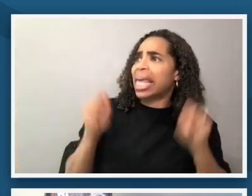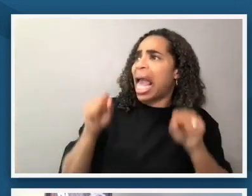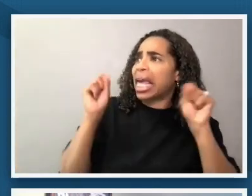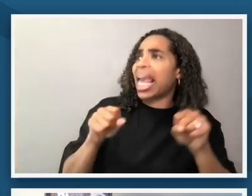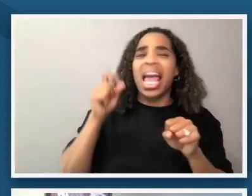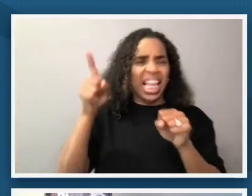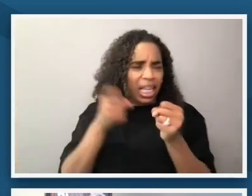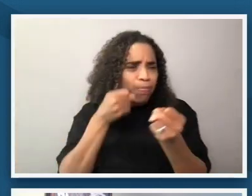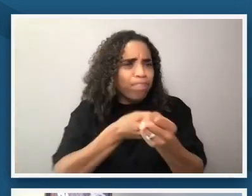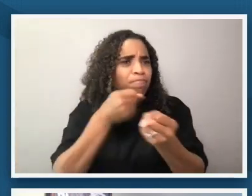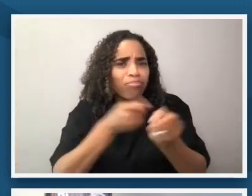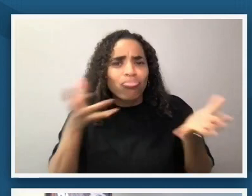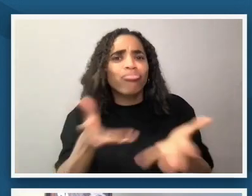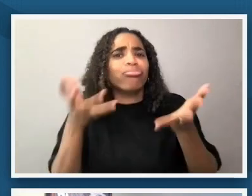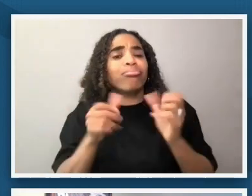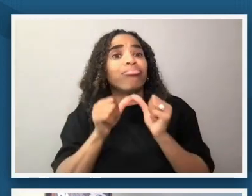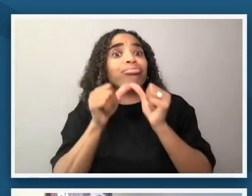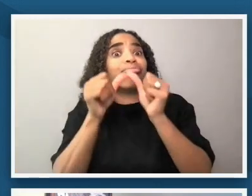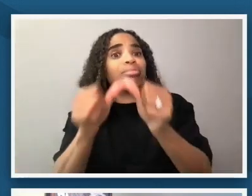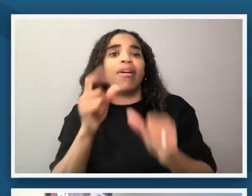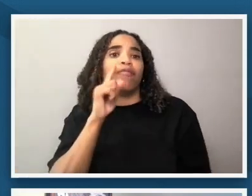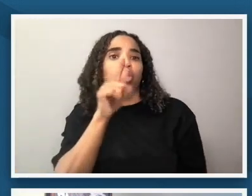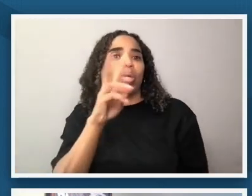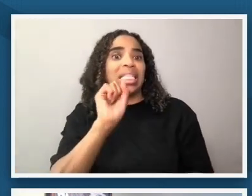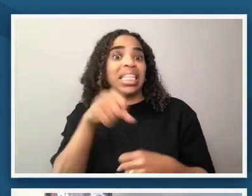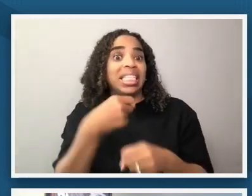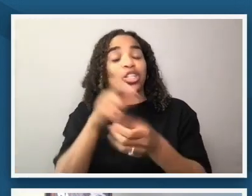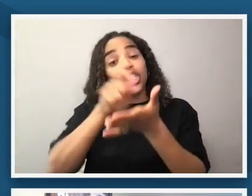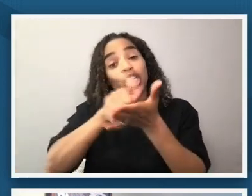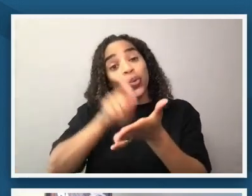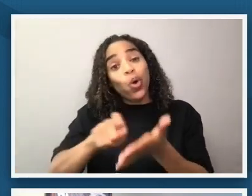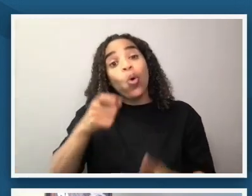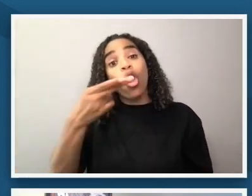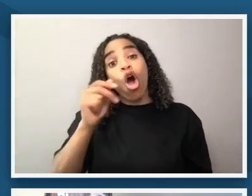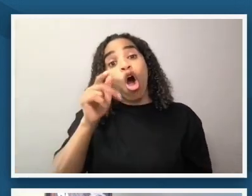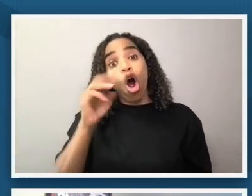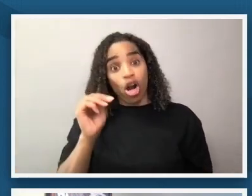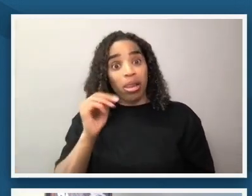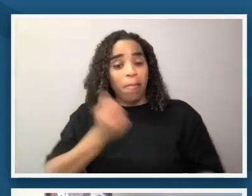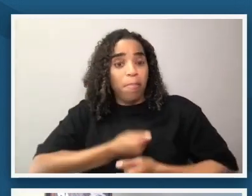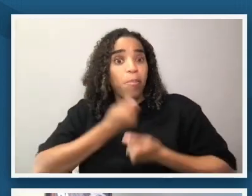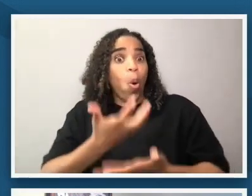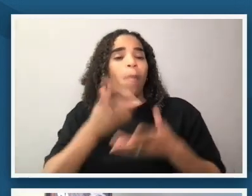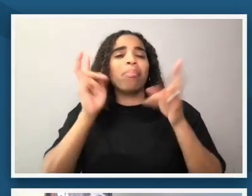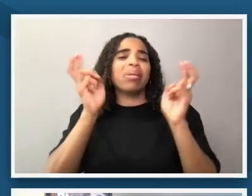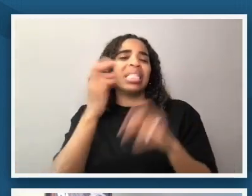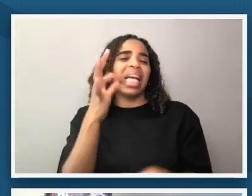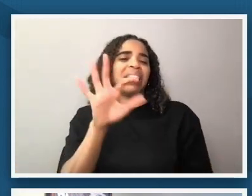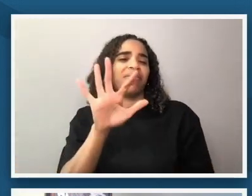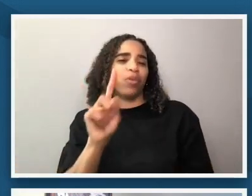years later when he wrote the poem harlem in 1951